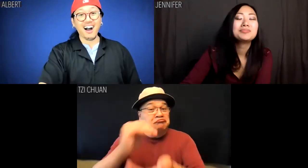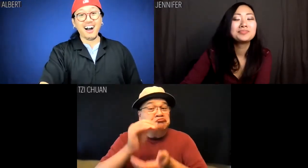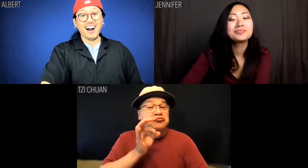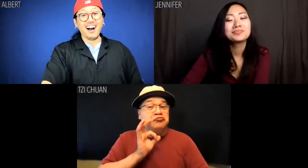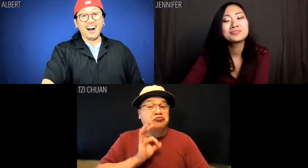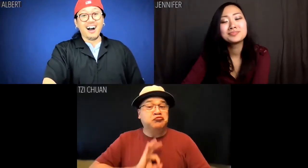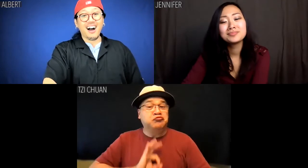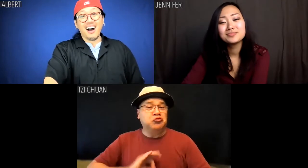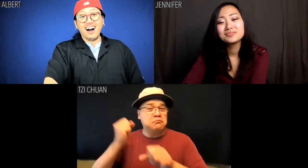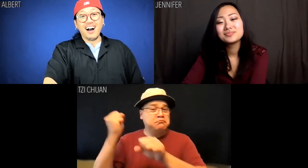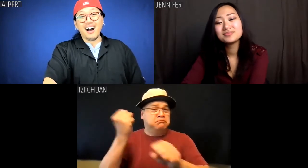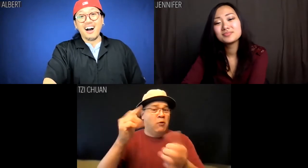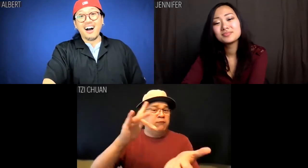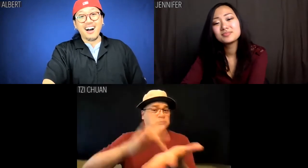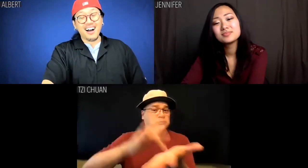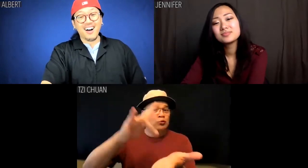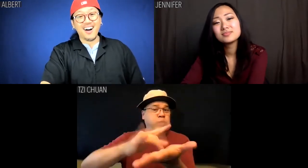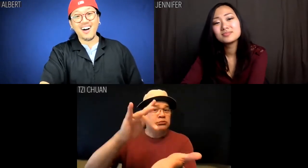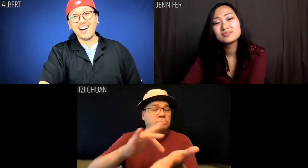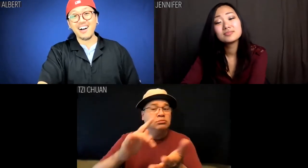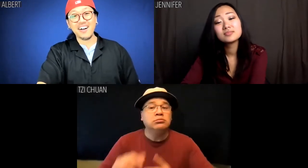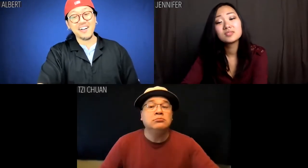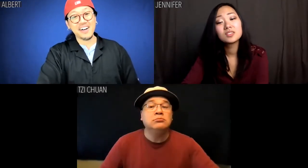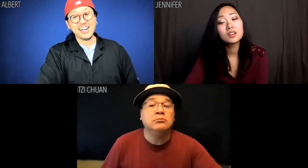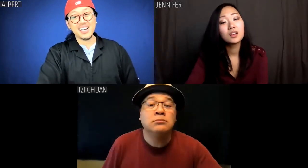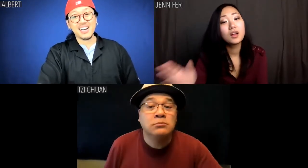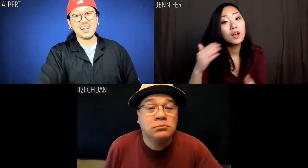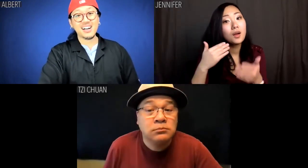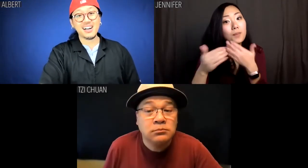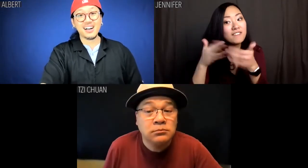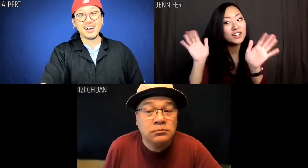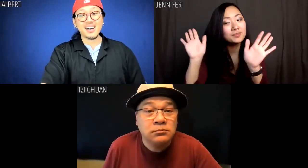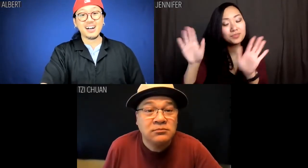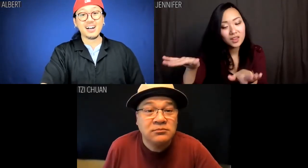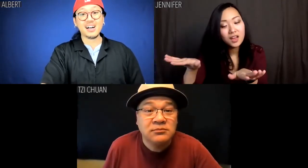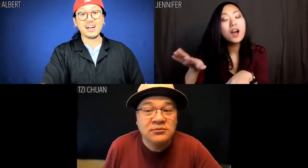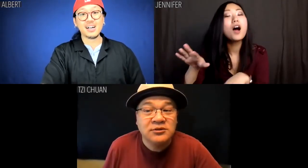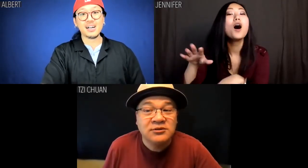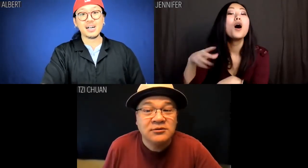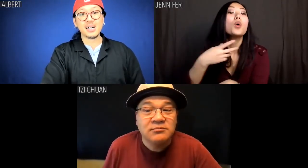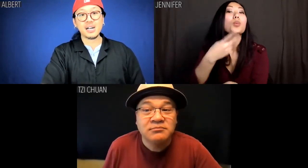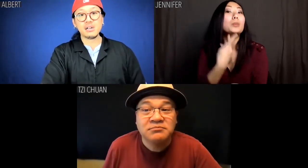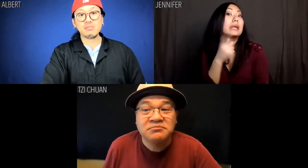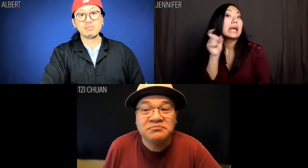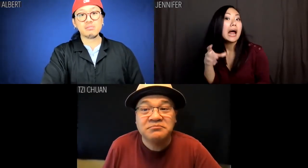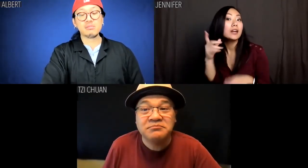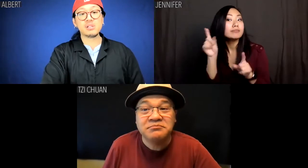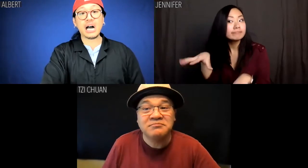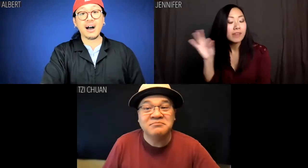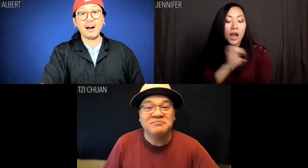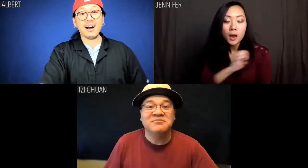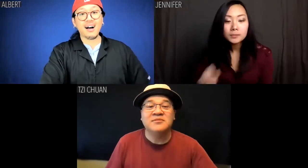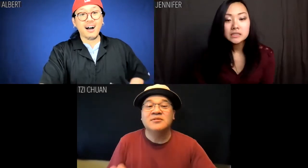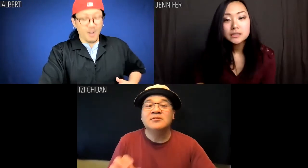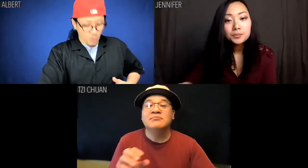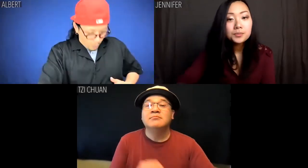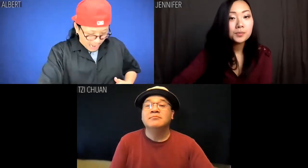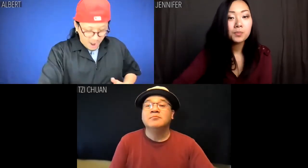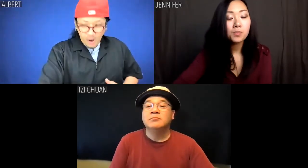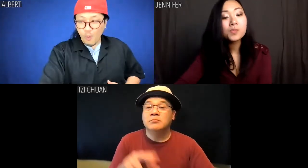Tzi Chuan: Chòu yàowù is a very powerful drug. Jennifer: Whatever creepo. We've got to go find the consulate.